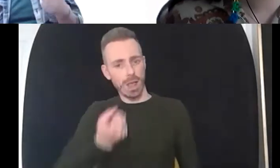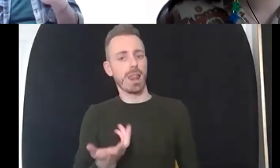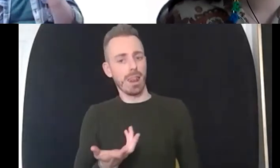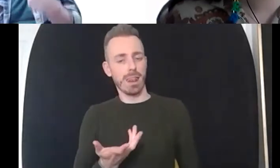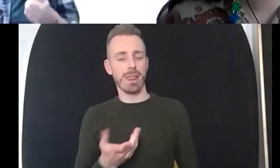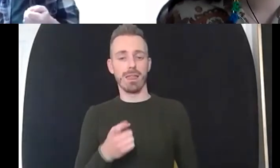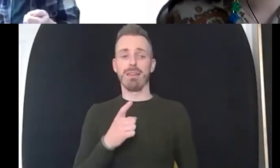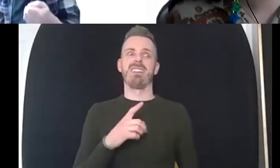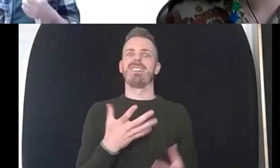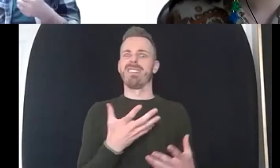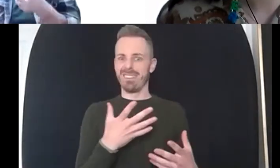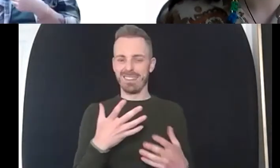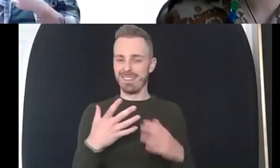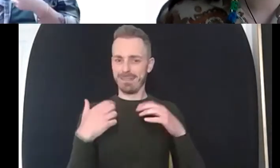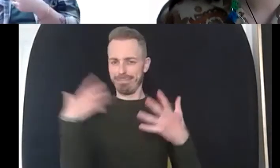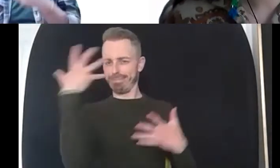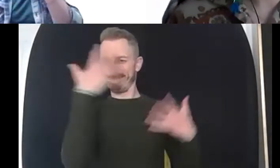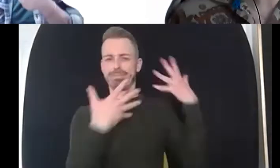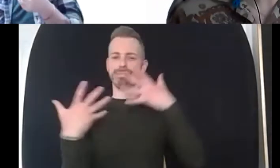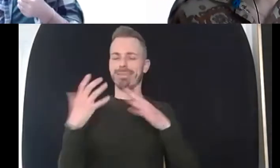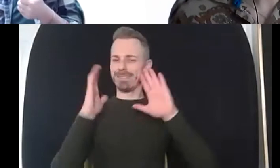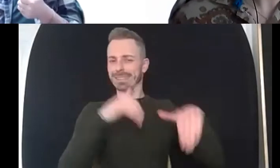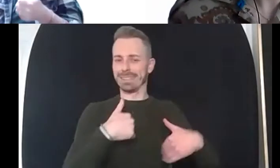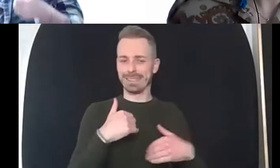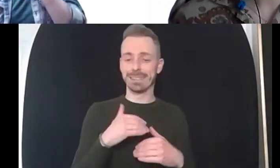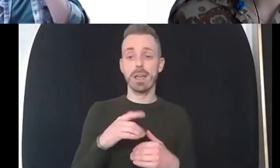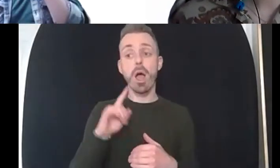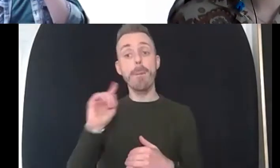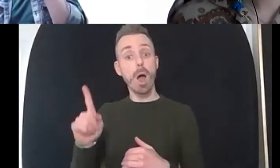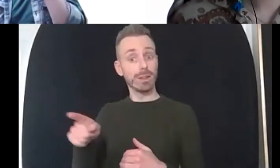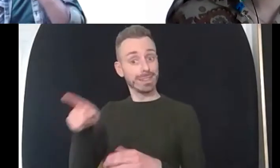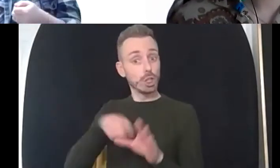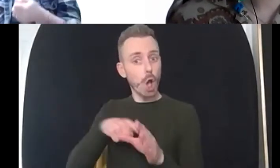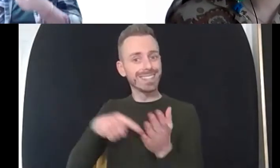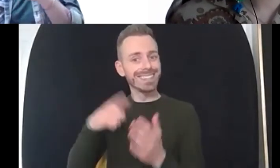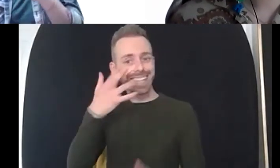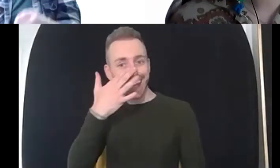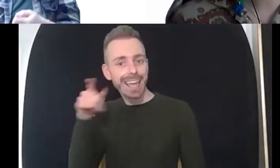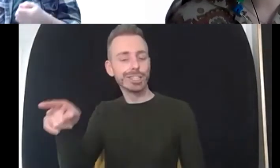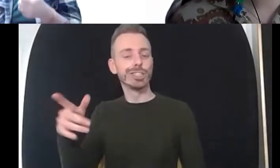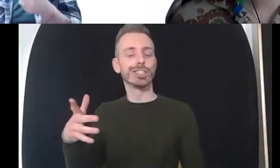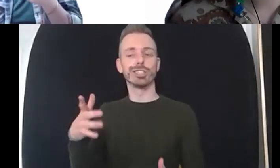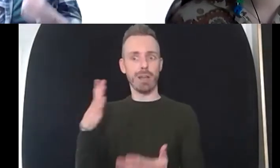more confused um so the fact that they're asking questions is to be applauded and encouraged and so